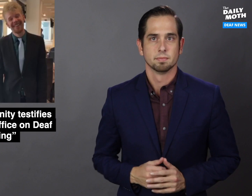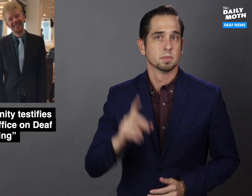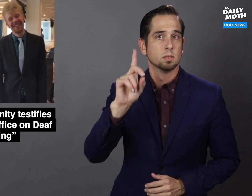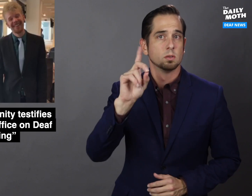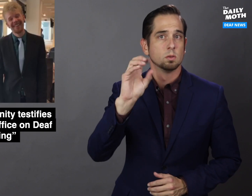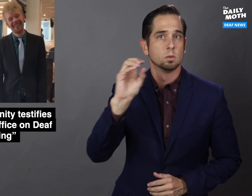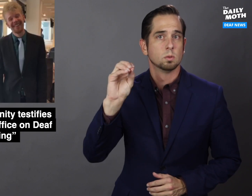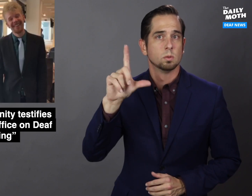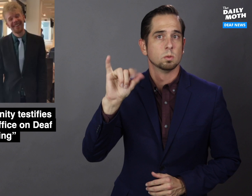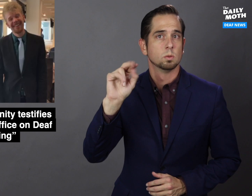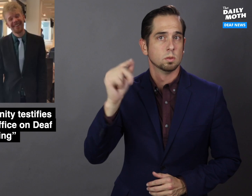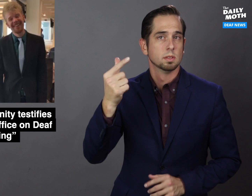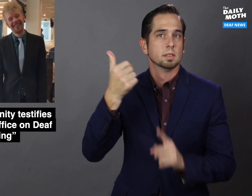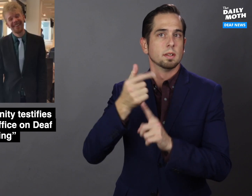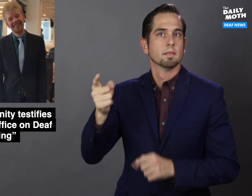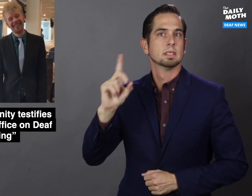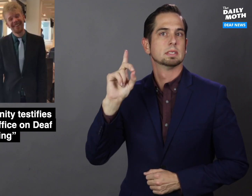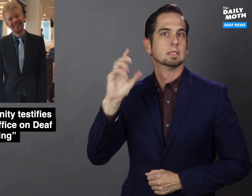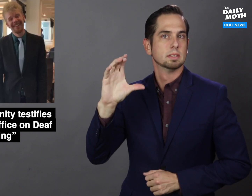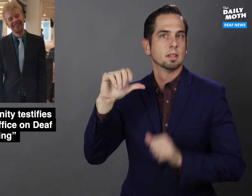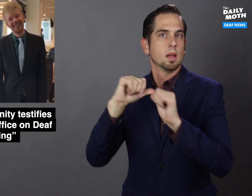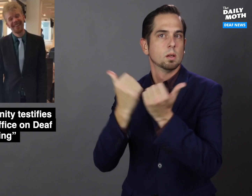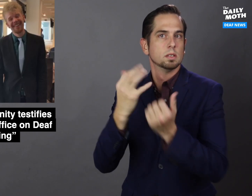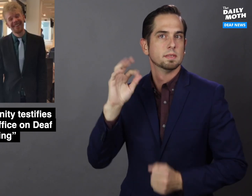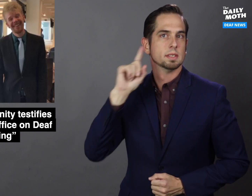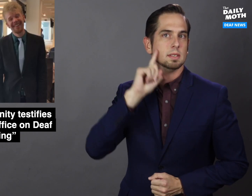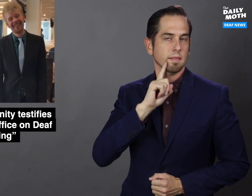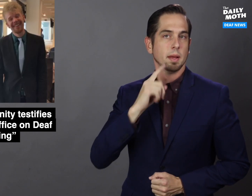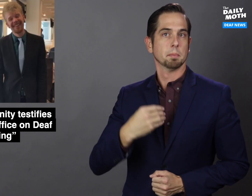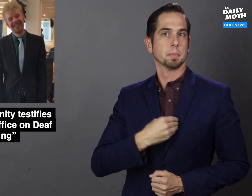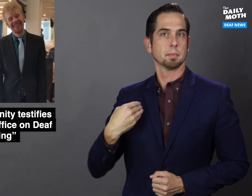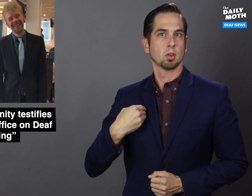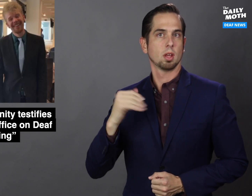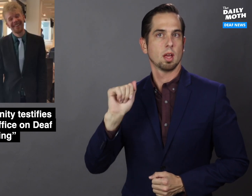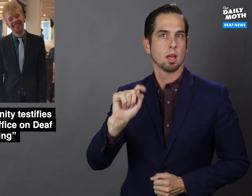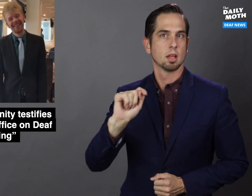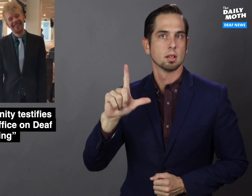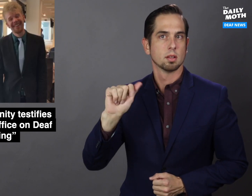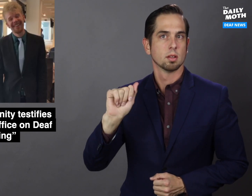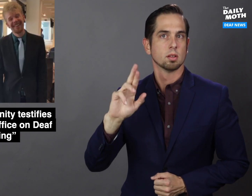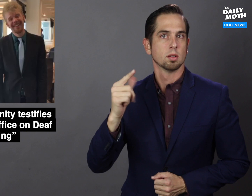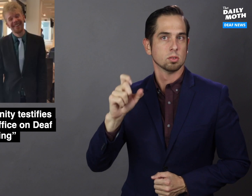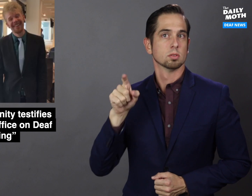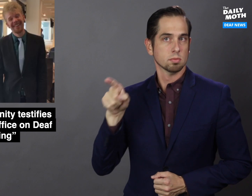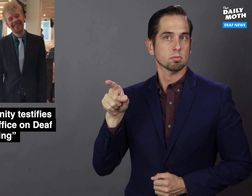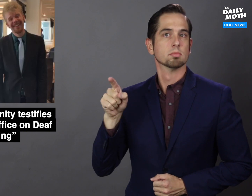Dooling, who is a DC Association of the Deaf Member-at-Large,